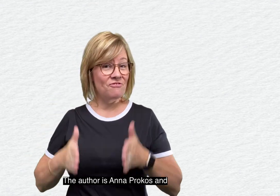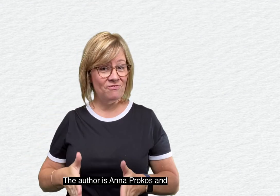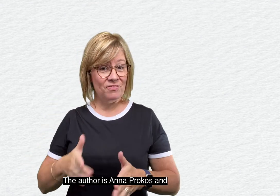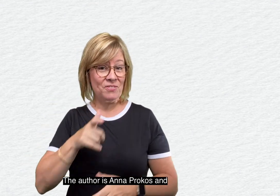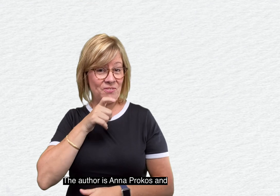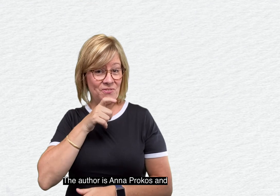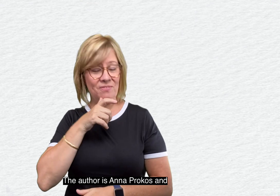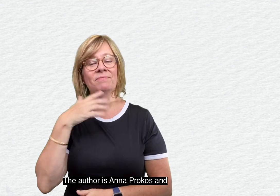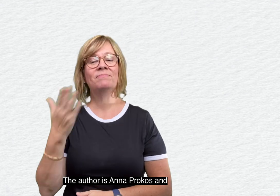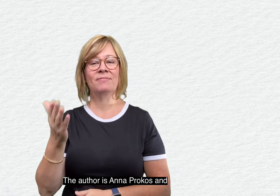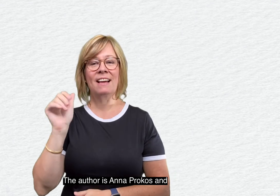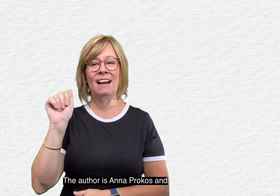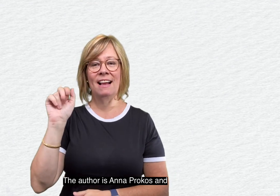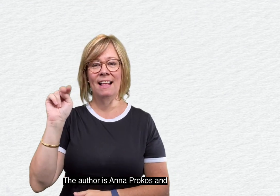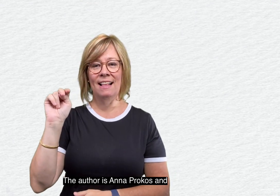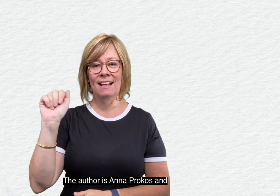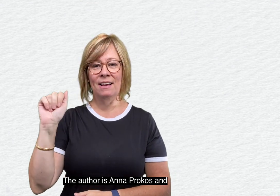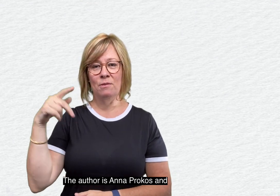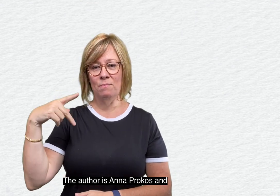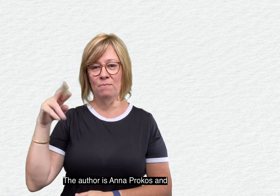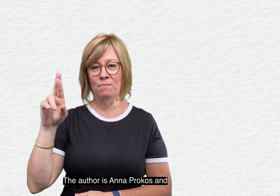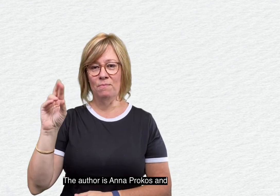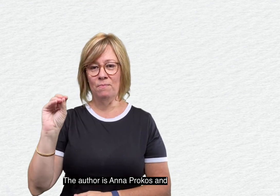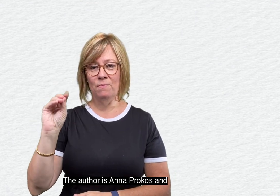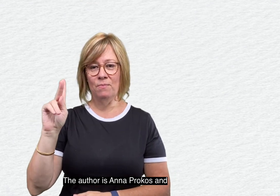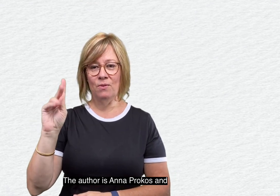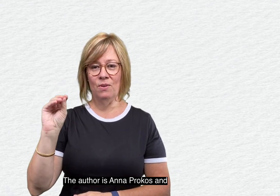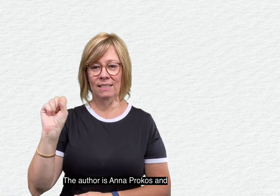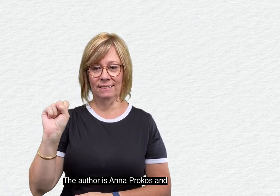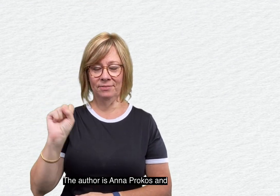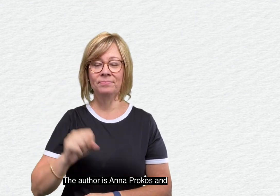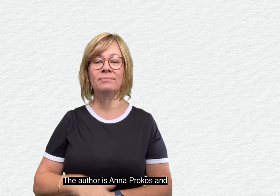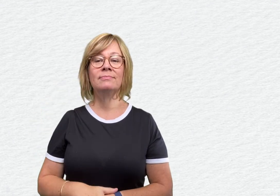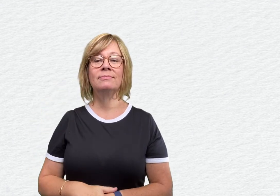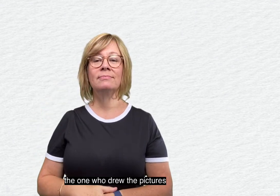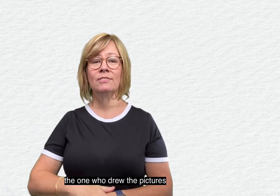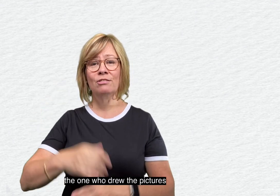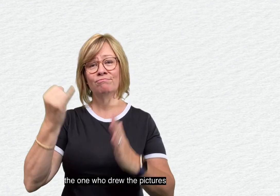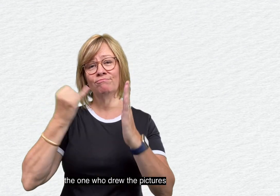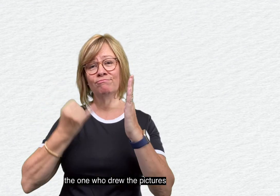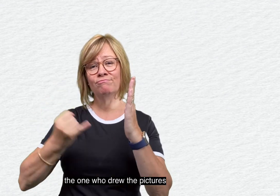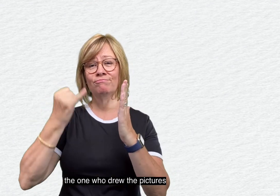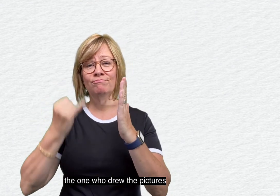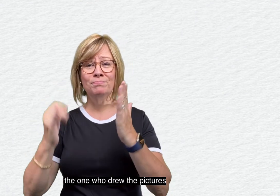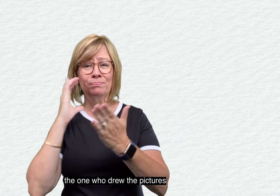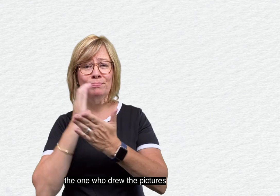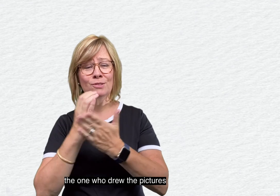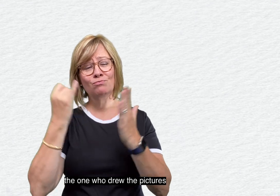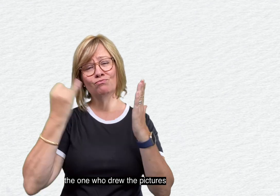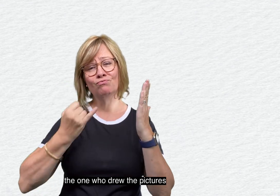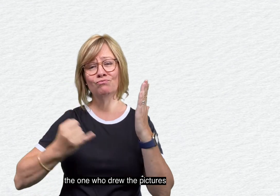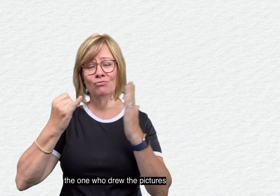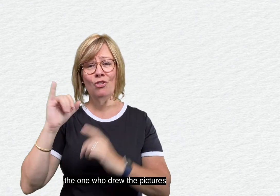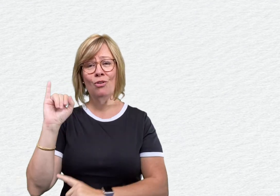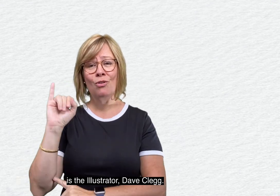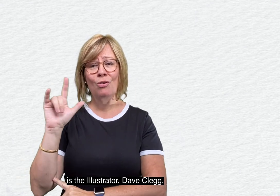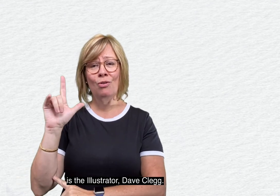The author is Anna Prokos and the one who drew the pictures is the